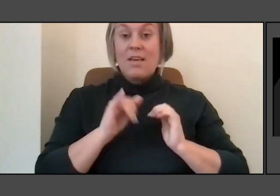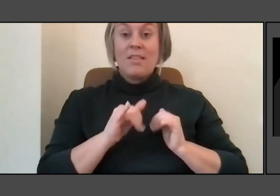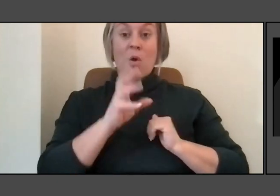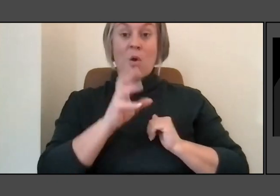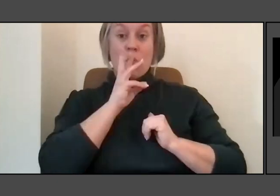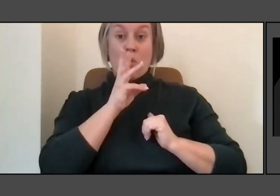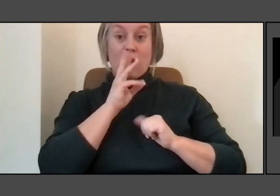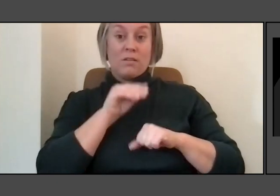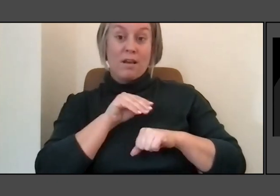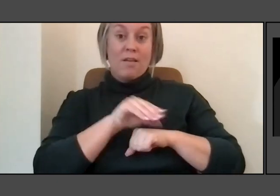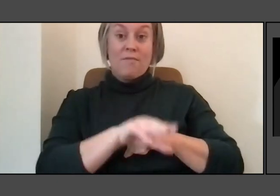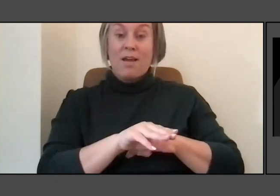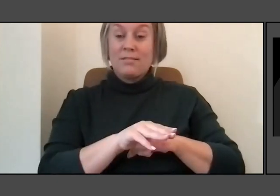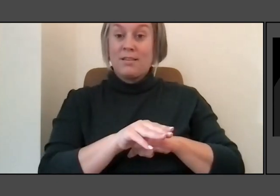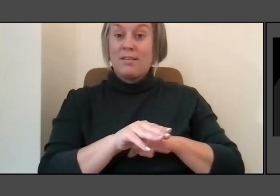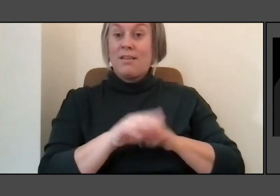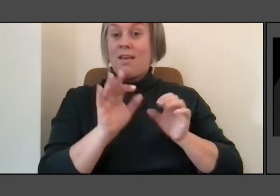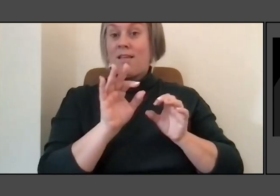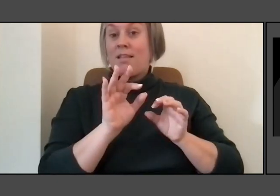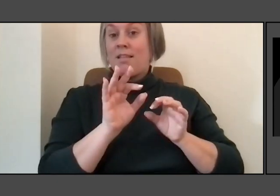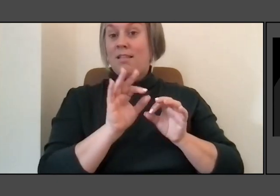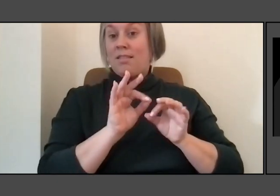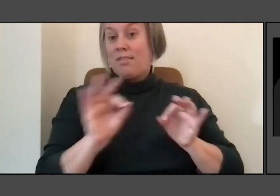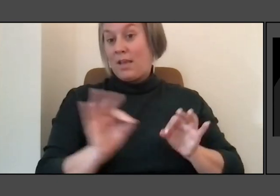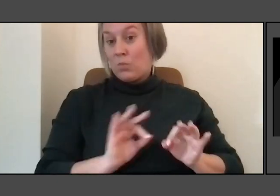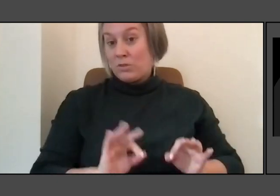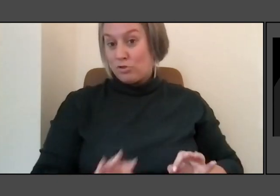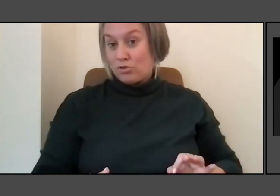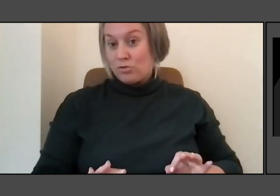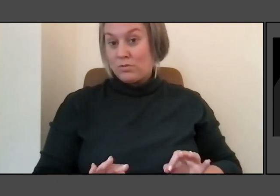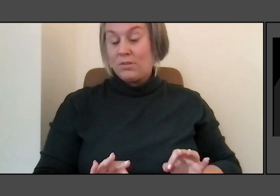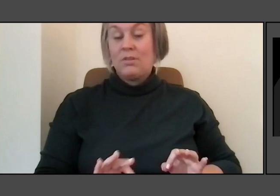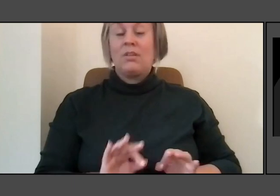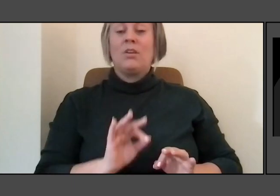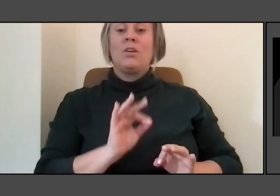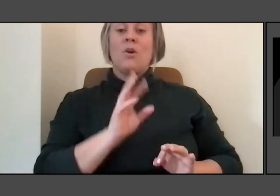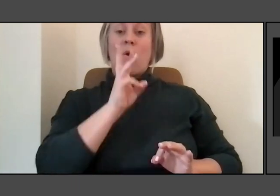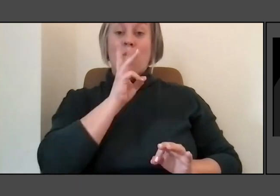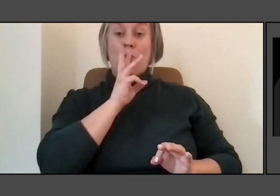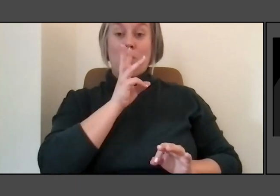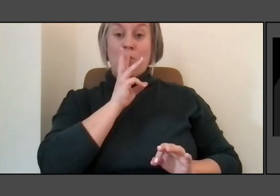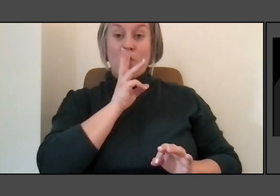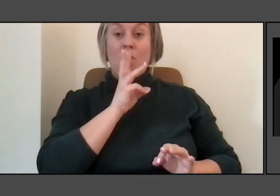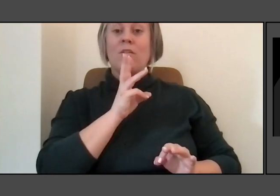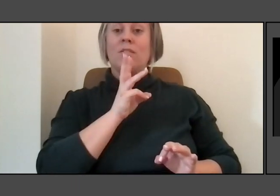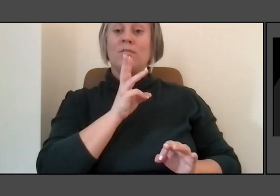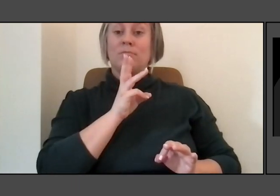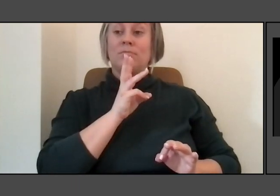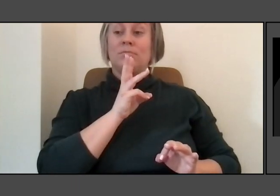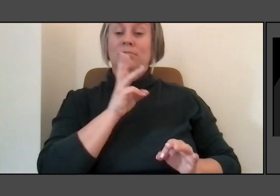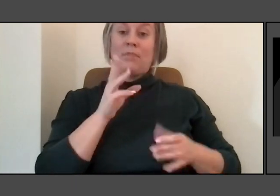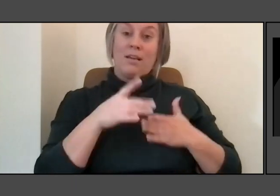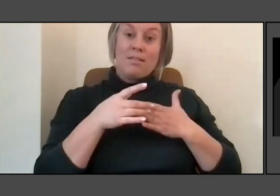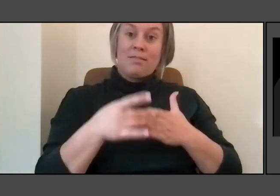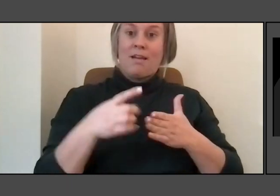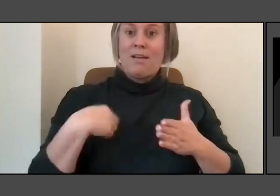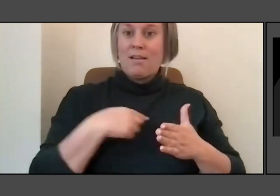the language of water moving us toward justice. And that the water was a kind of a skim